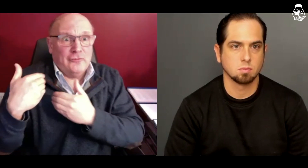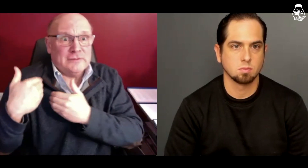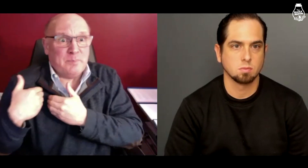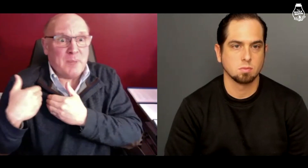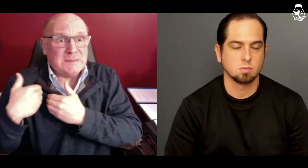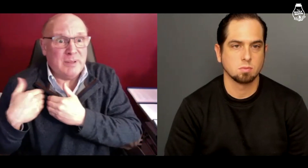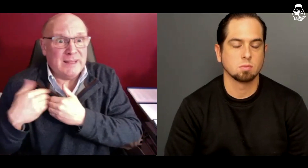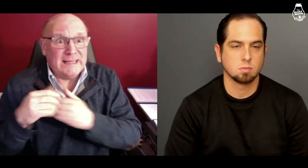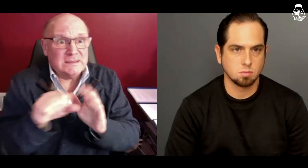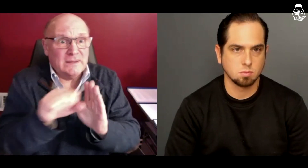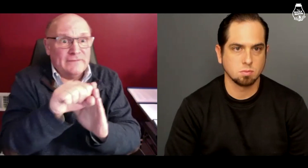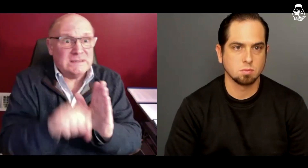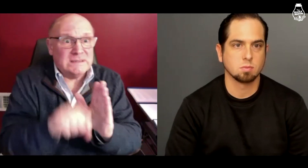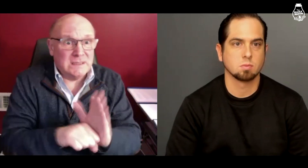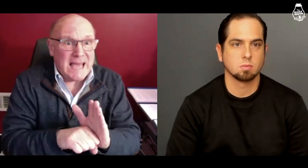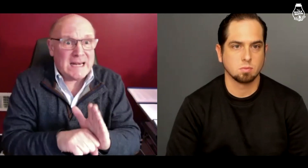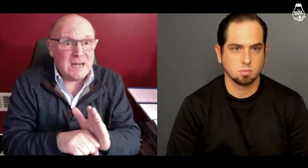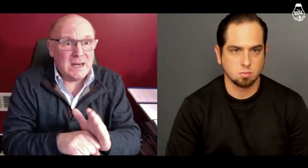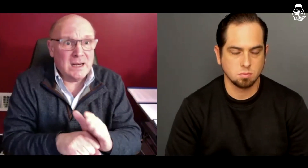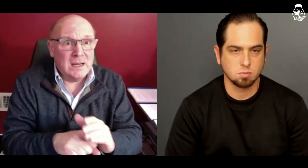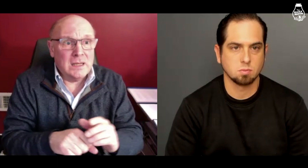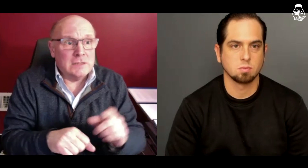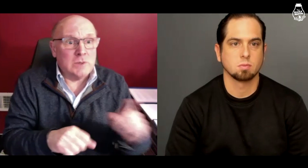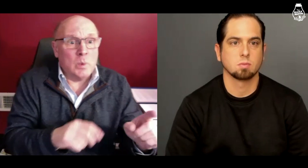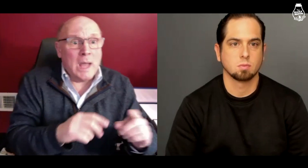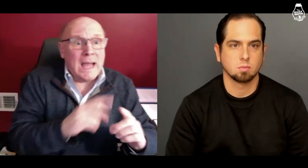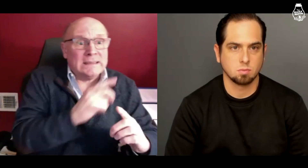responsibilities of the state.